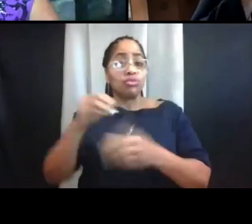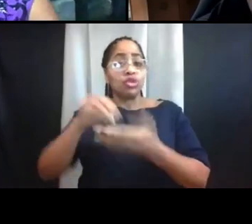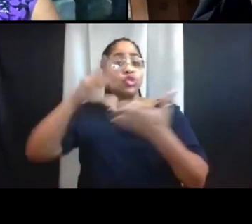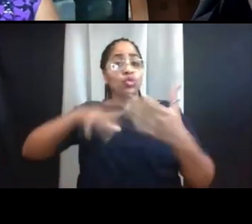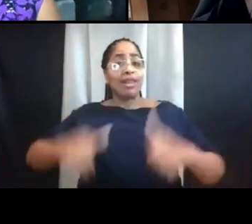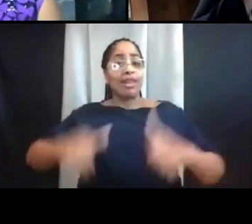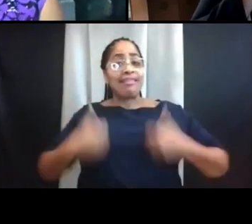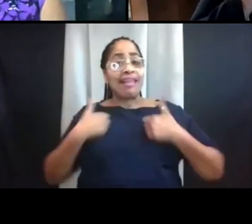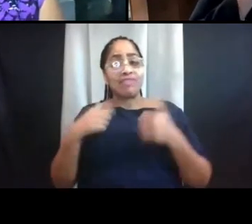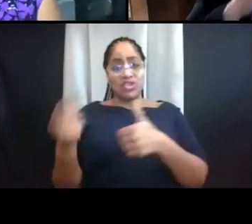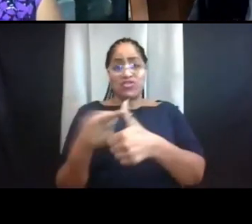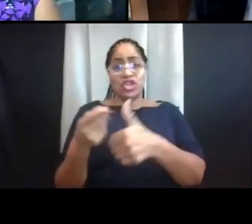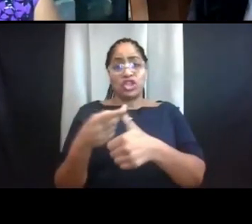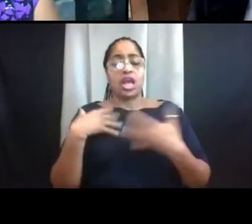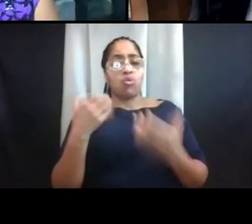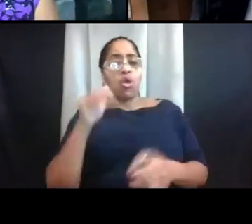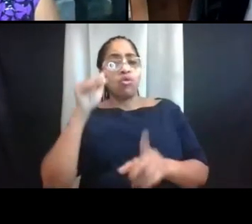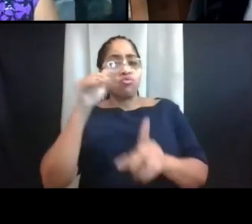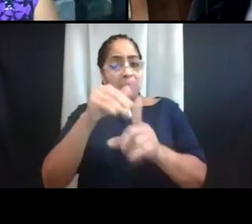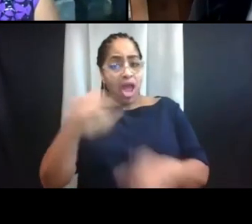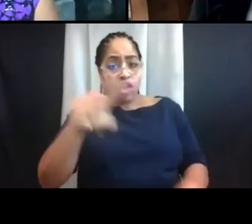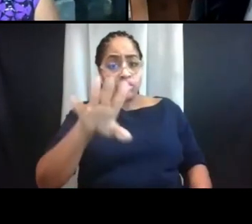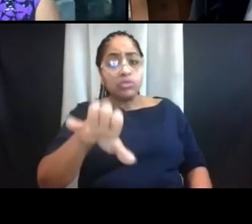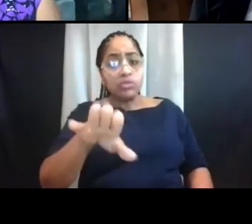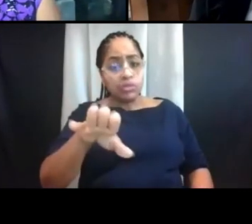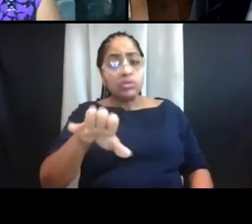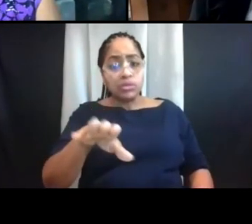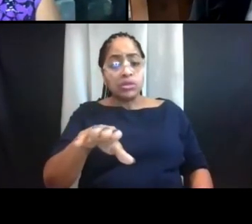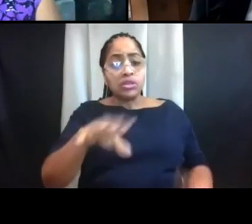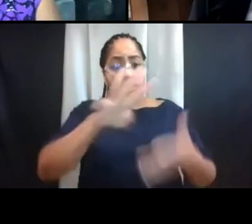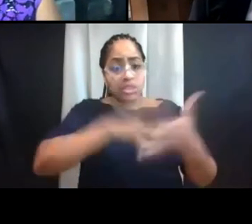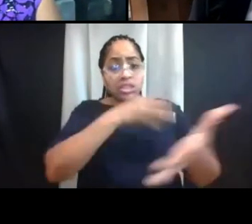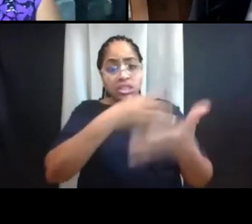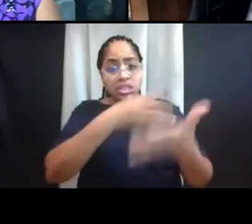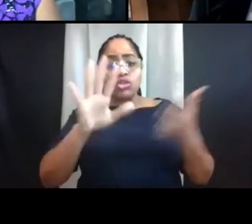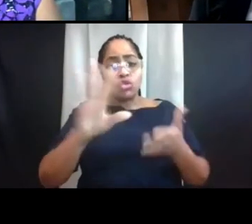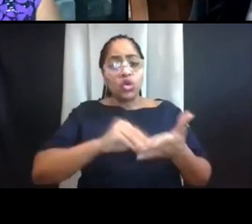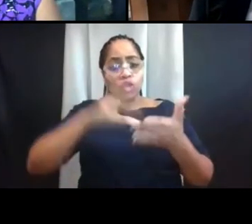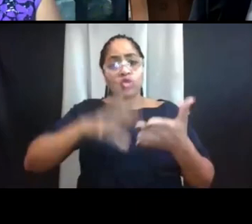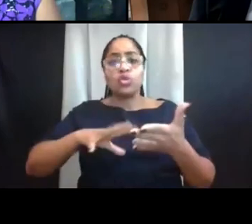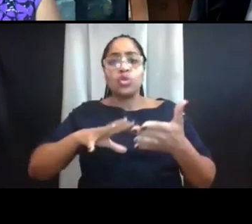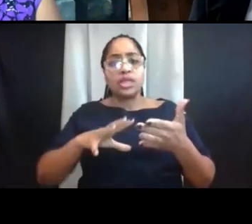First, I wanna remind you to schedule your student's departure testing,